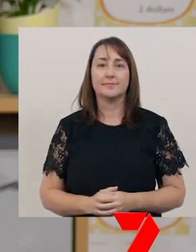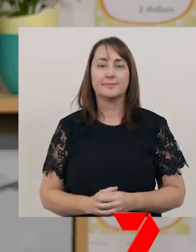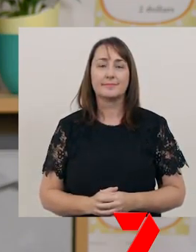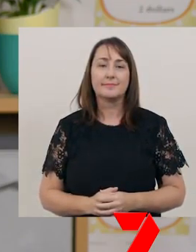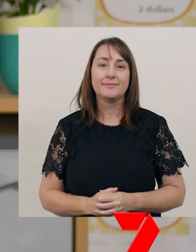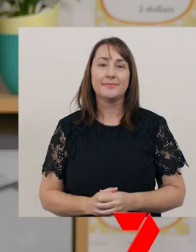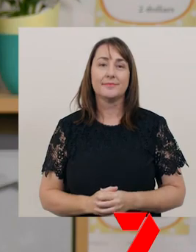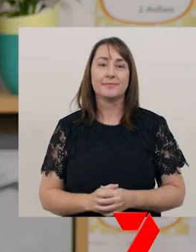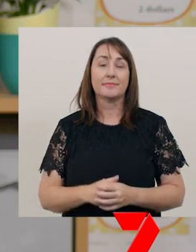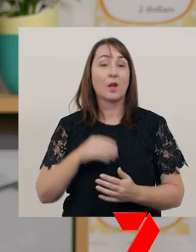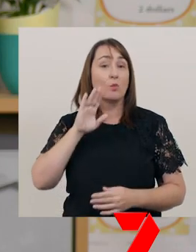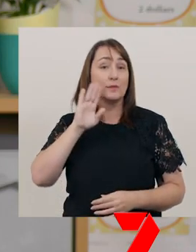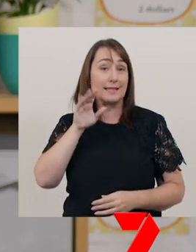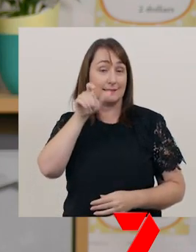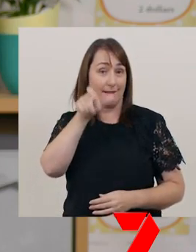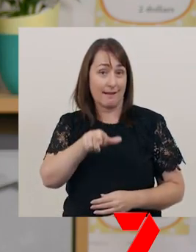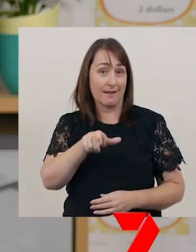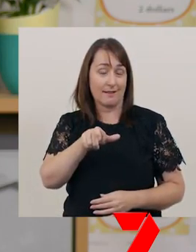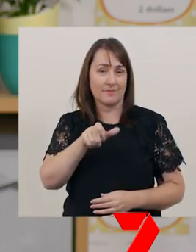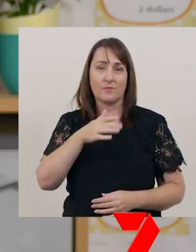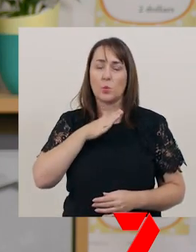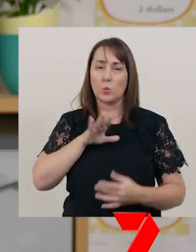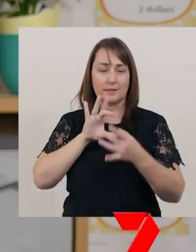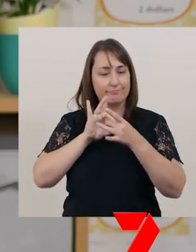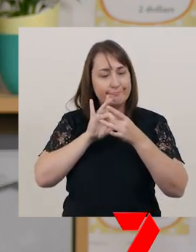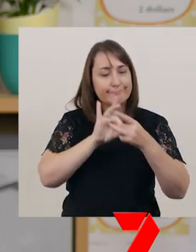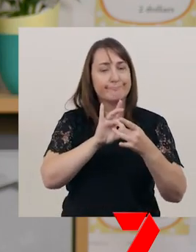As a presenter, you want to make a connection with your audience,